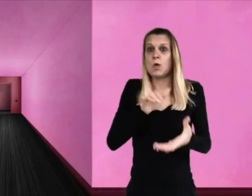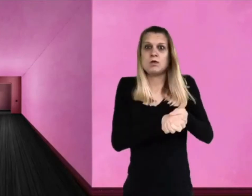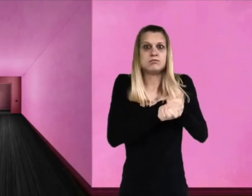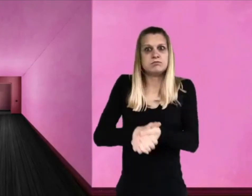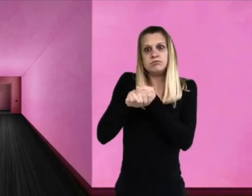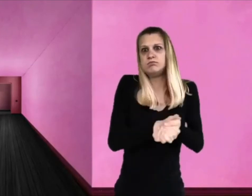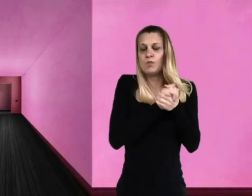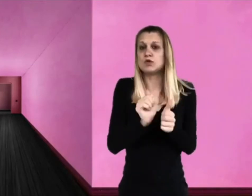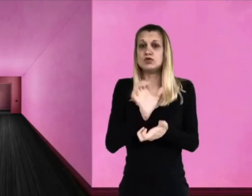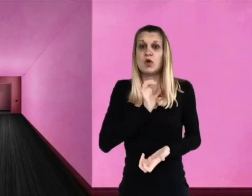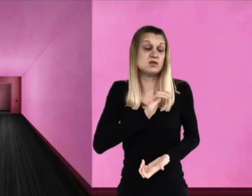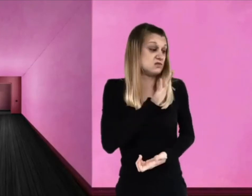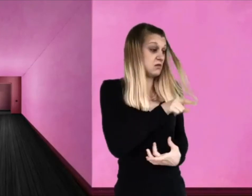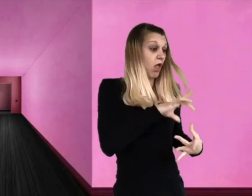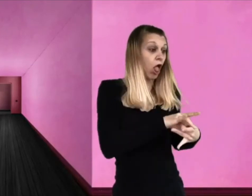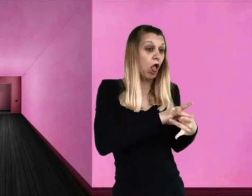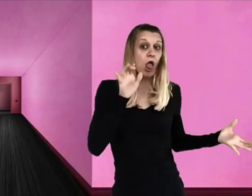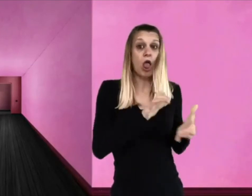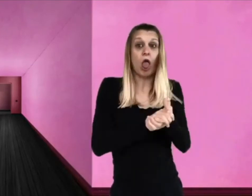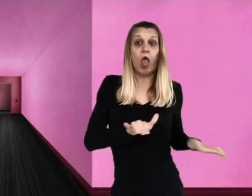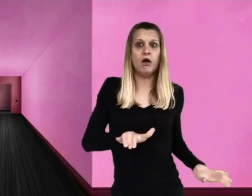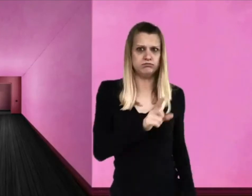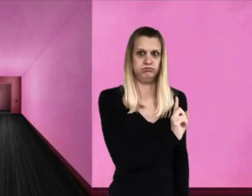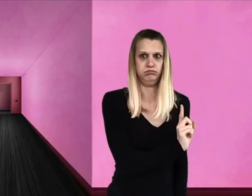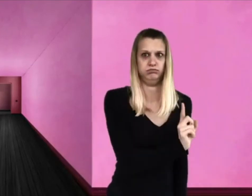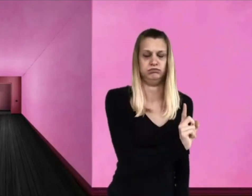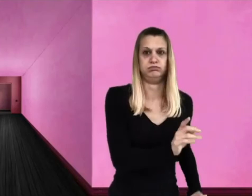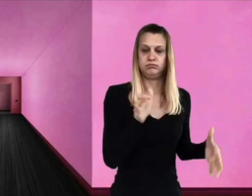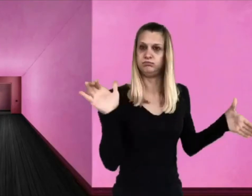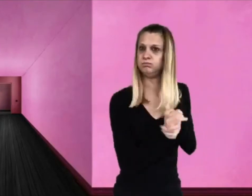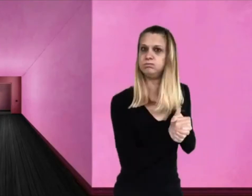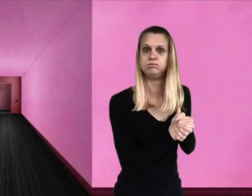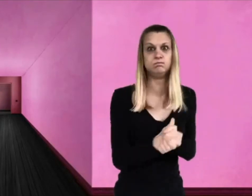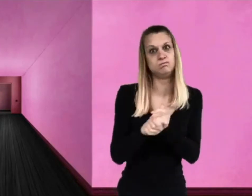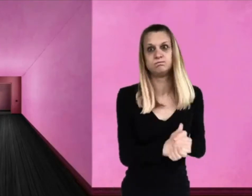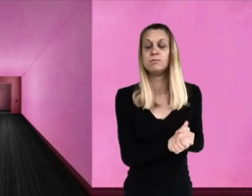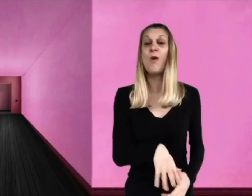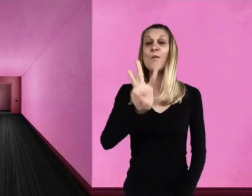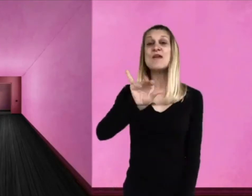"Don’t you let go my hand, Charlie," whispered Grandpa Joe.